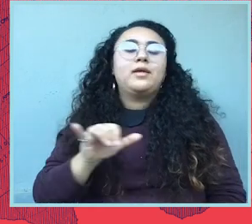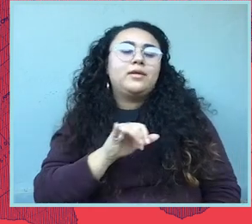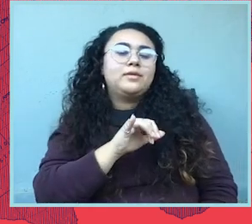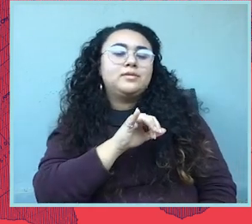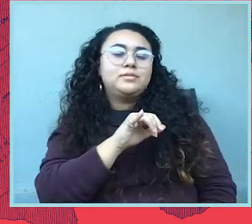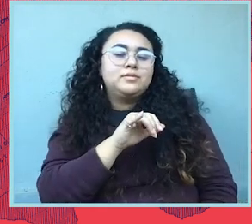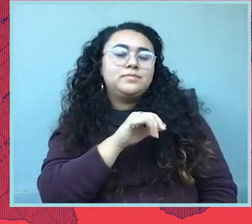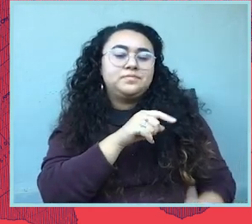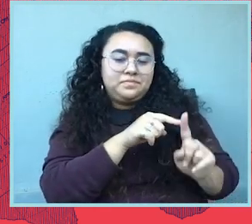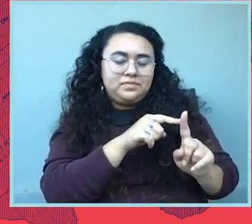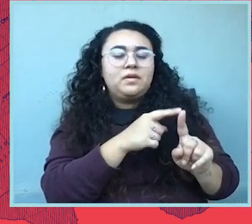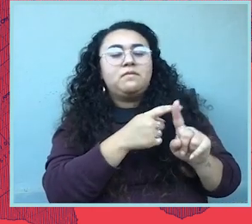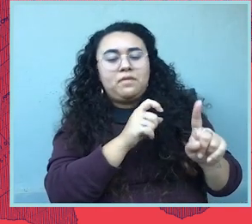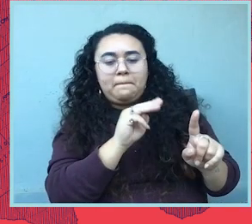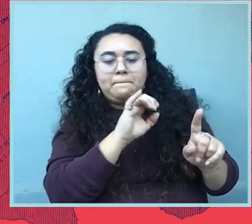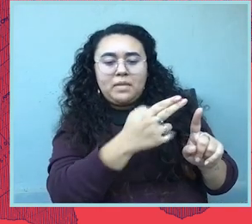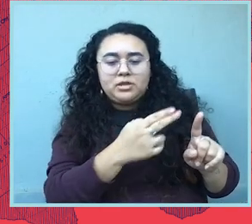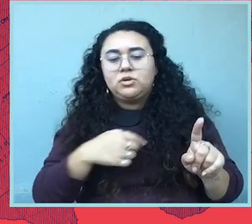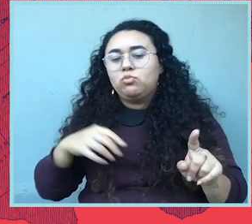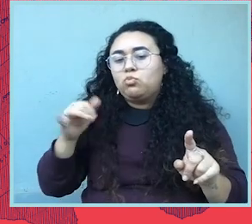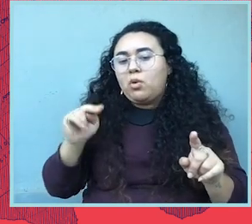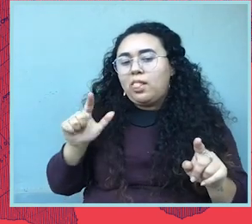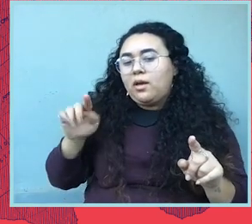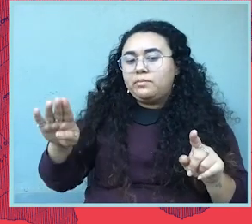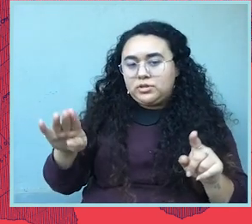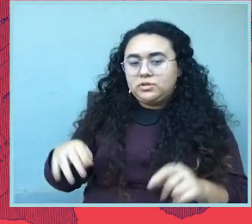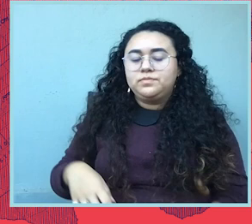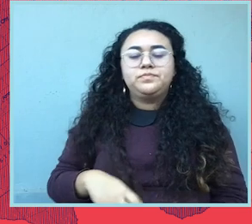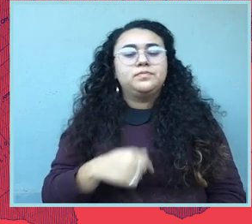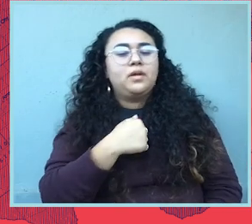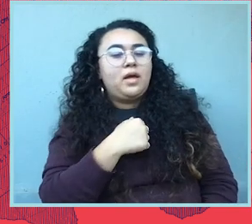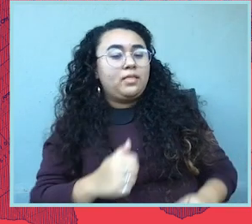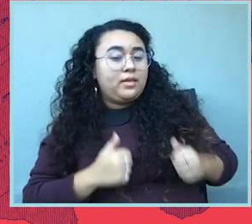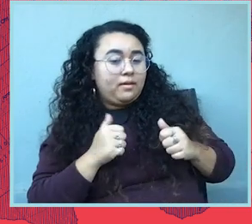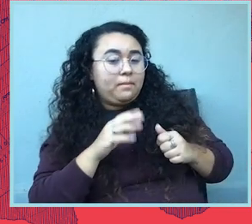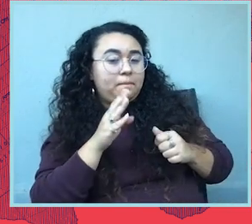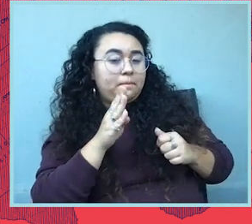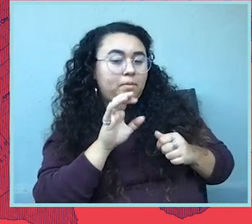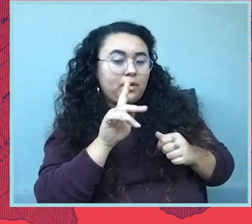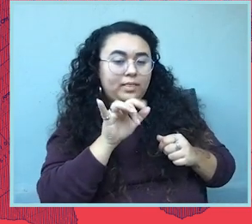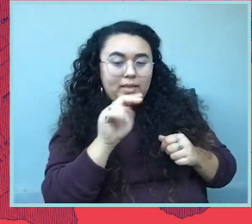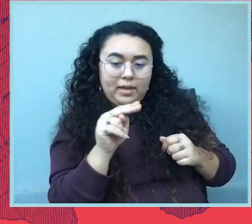Hannah from Hollywood, Florida. Devi Stone. Brandy Crawford Johnson from Kalamazoo, Michigan. Juan from Long Beach, California.